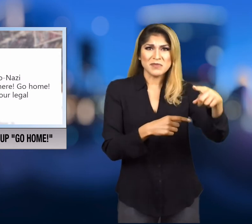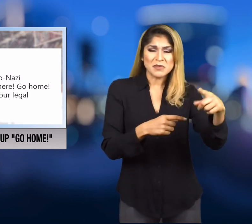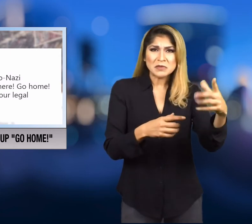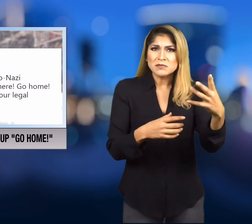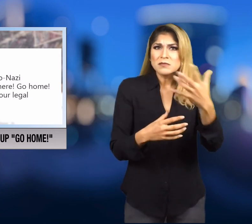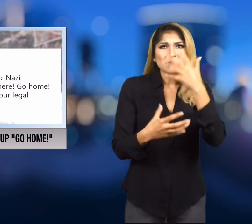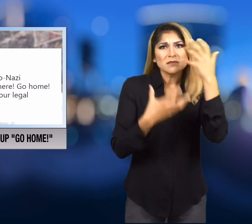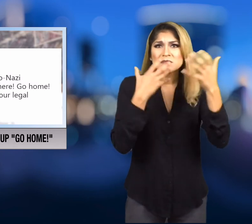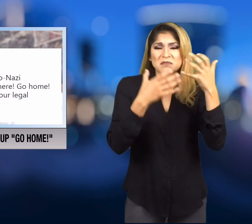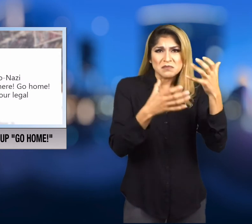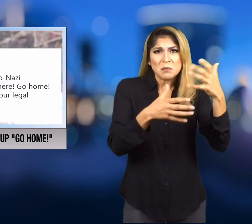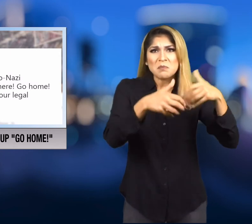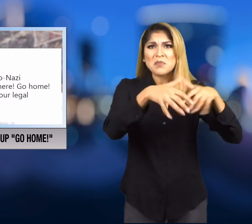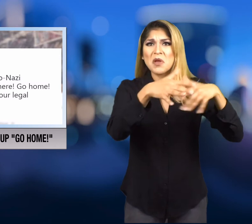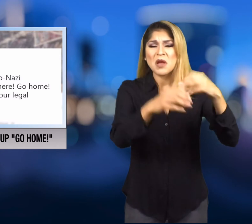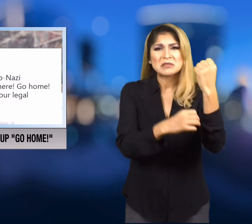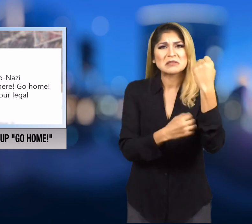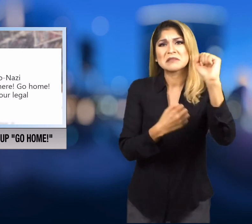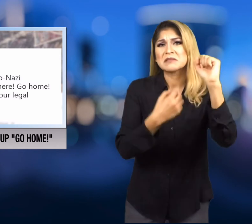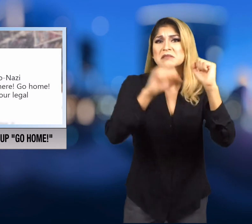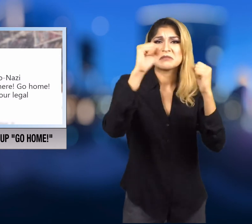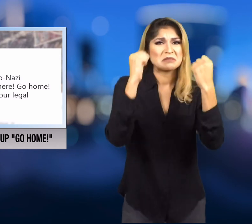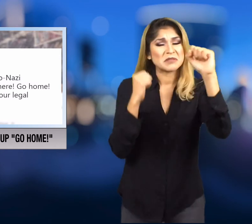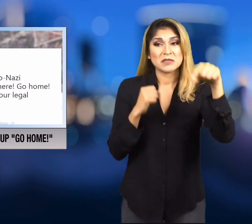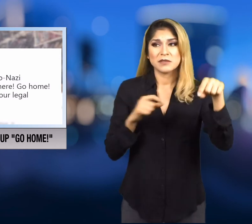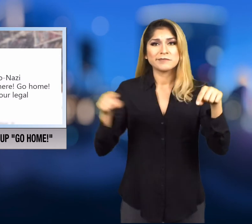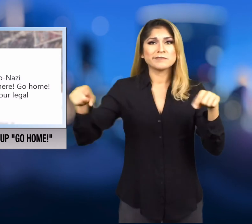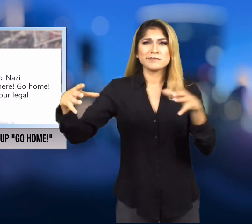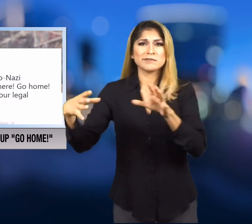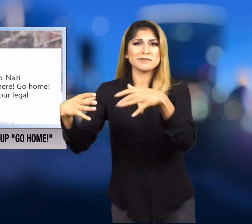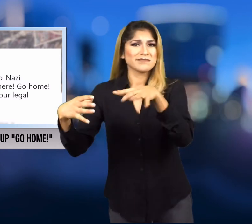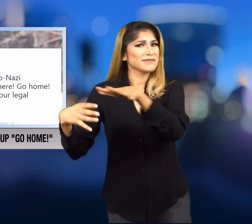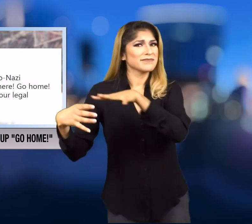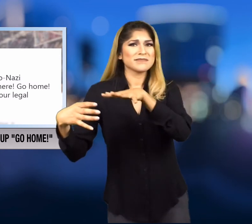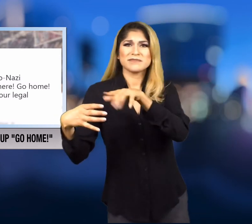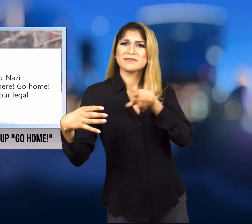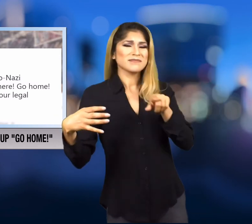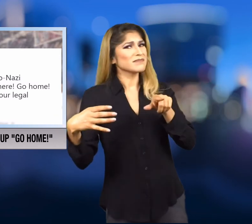of the statue. A group of counter-protesters showed up as well.